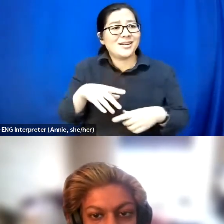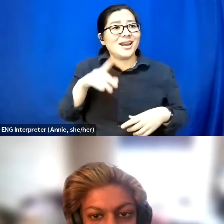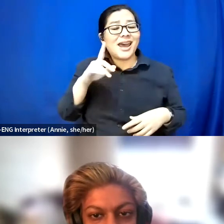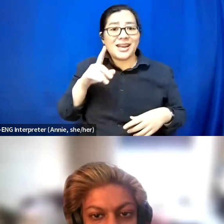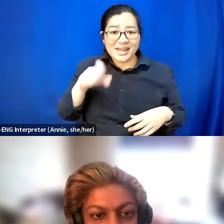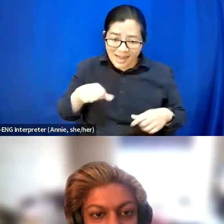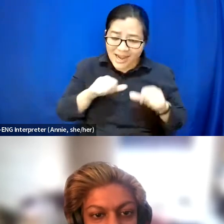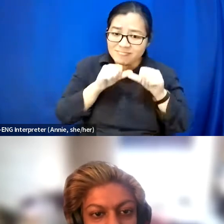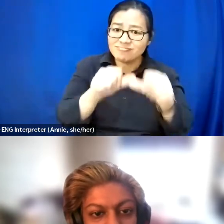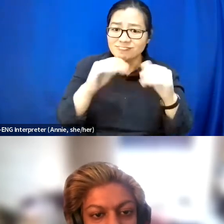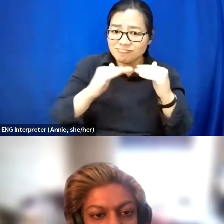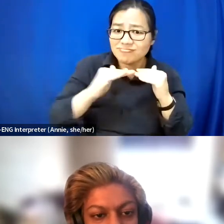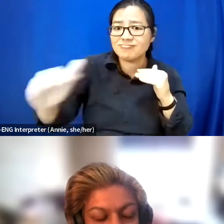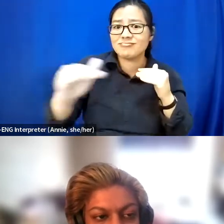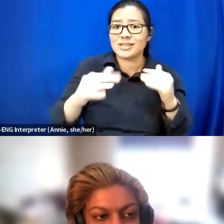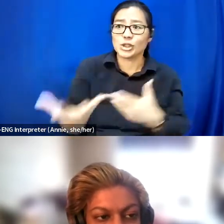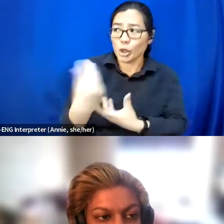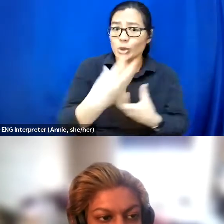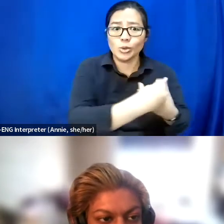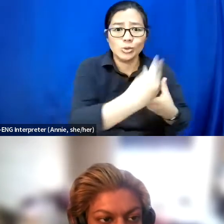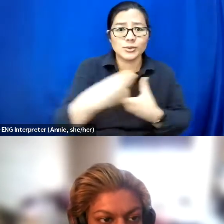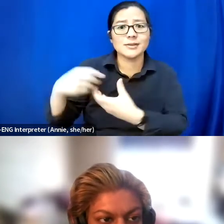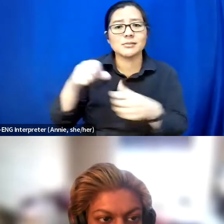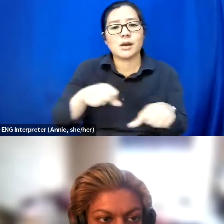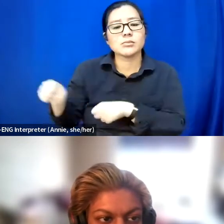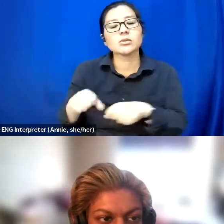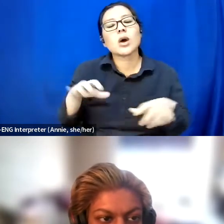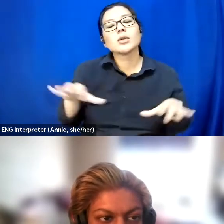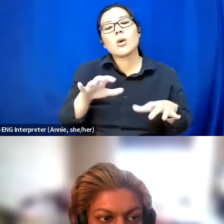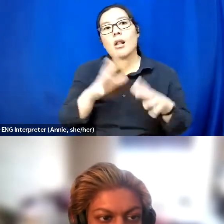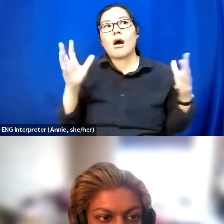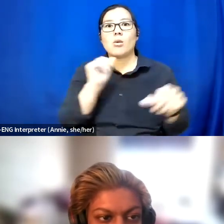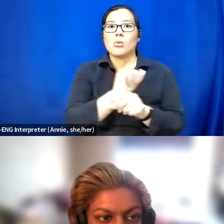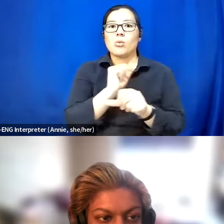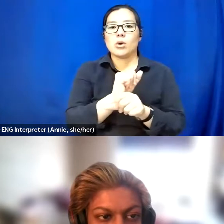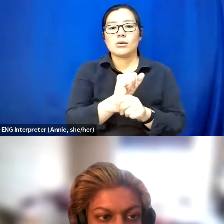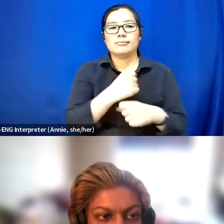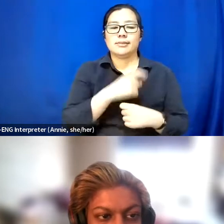So I do a lot of work around that and ensuring that disabled people are kind of in that space.